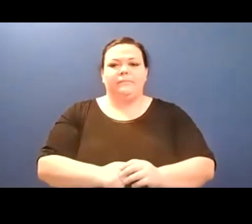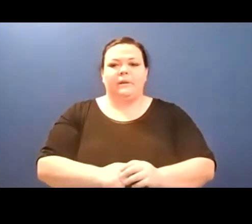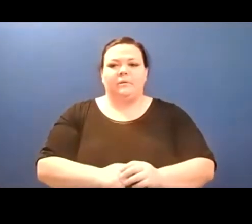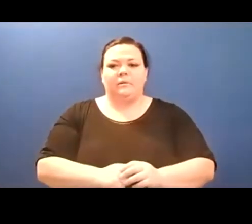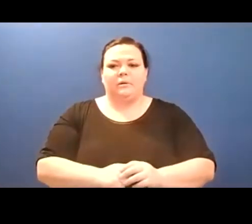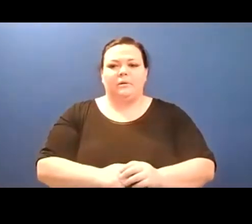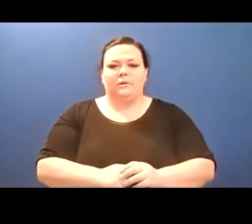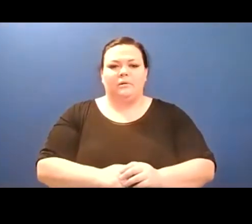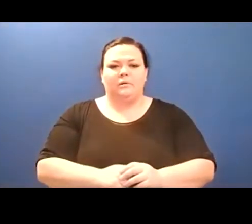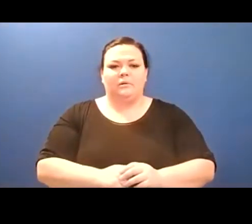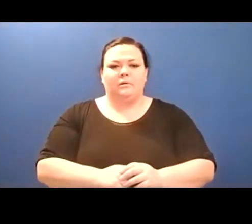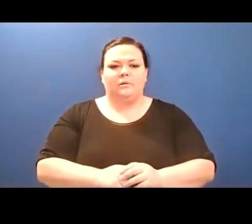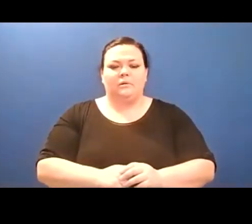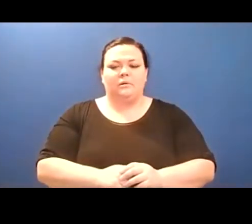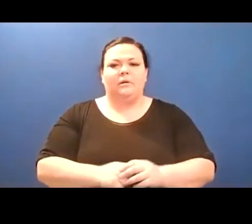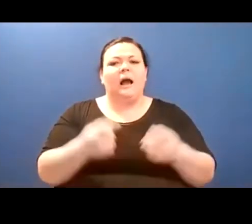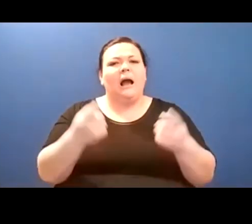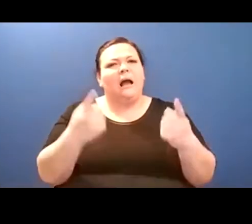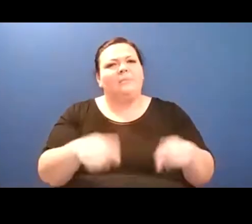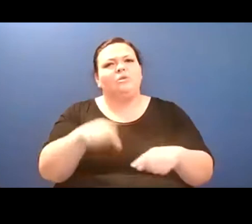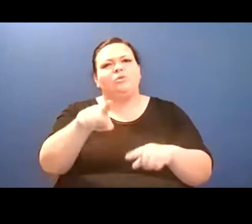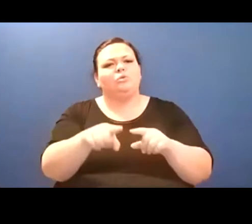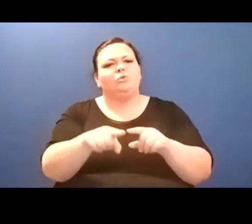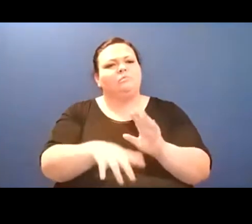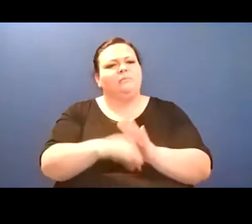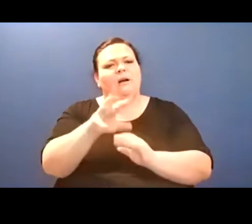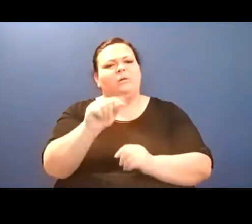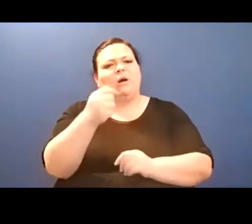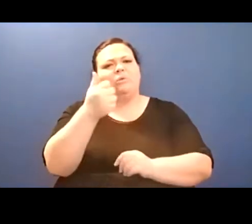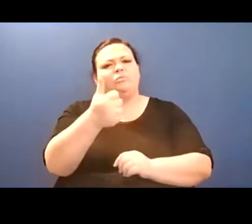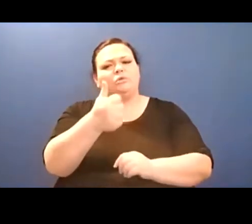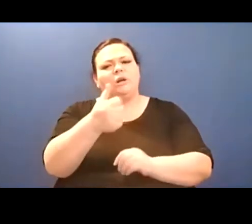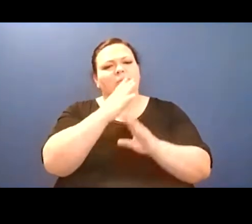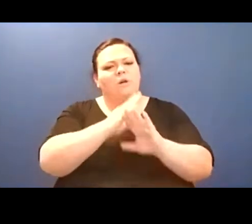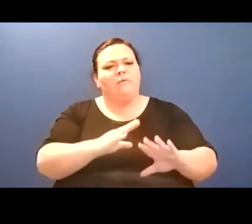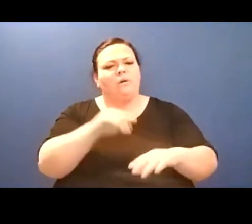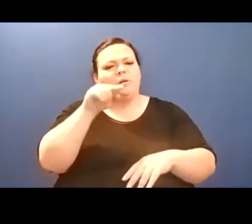accountants, not to the heightened scrutability of the land, heights you'd fall off of./